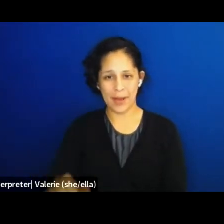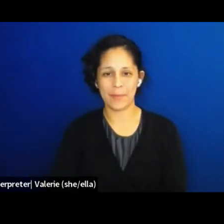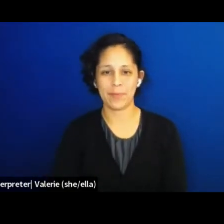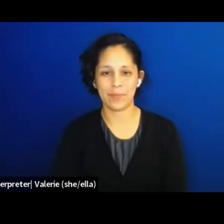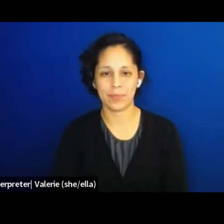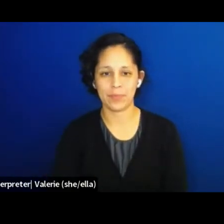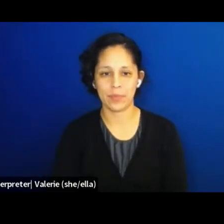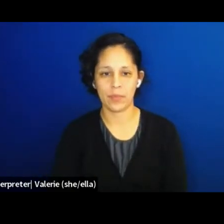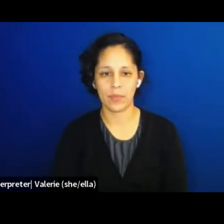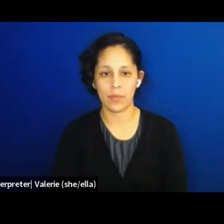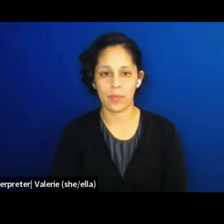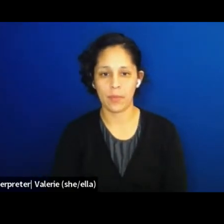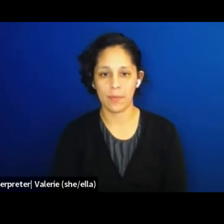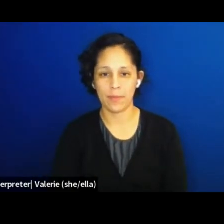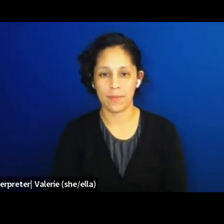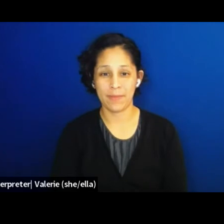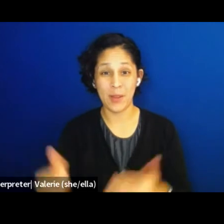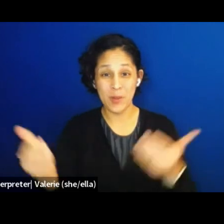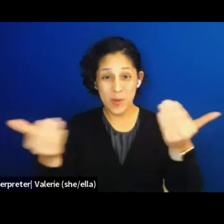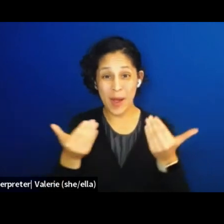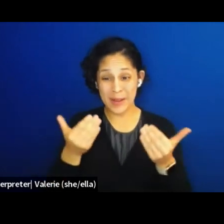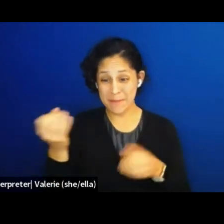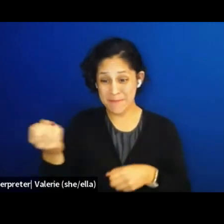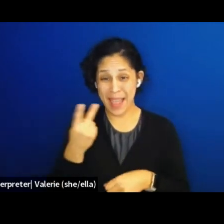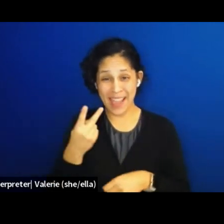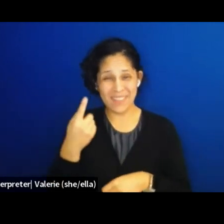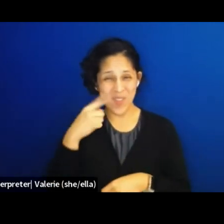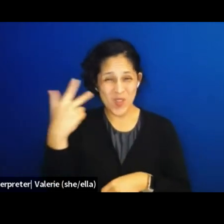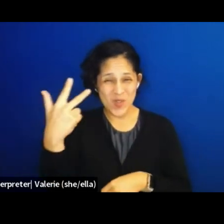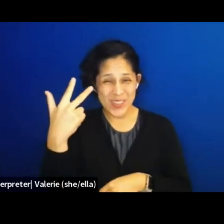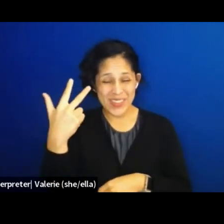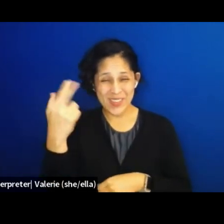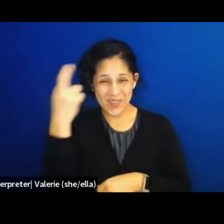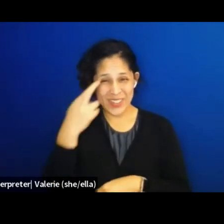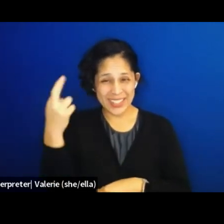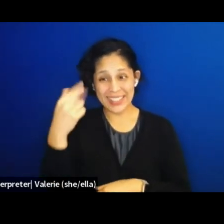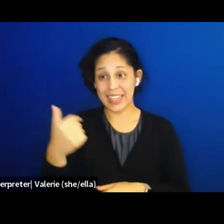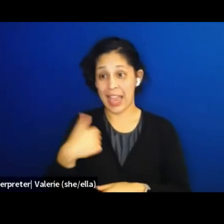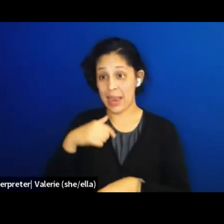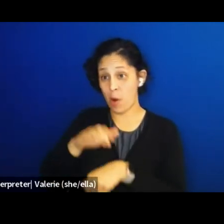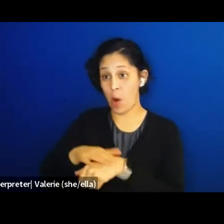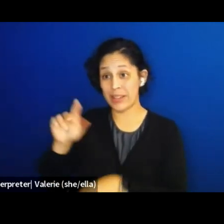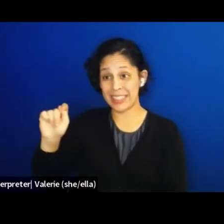The first is that I serve on TCG's board. And so I wanted to boost the call for nominations again,